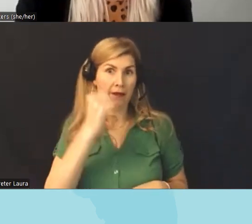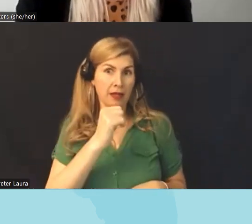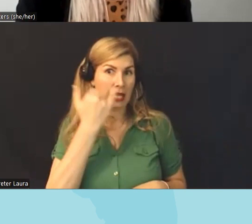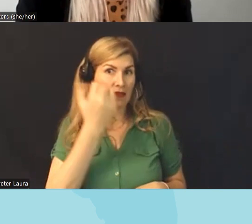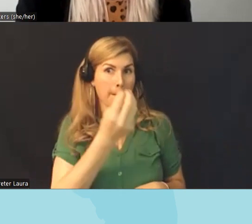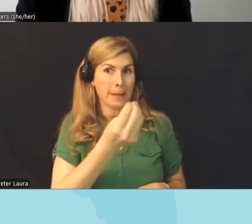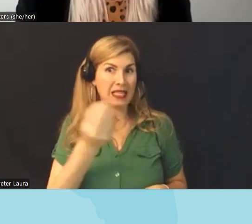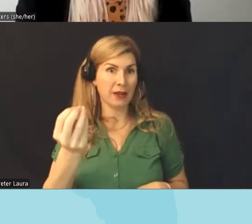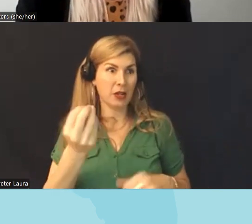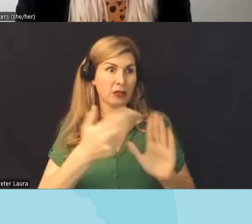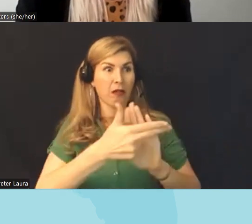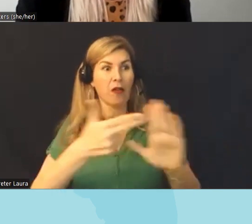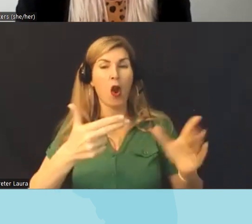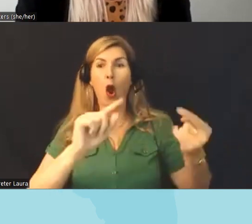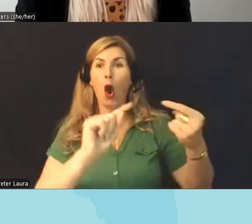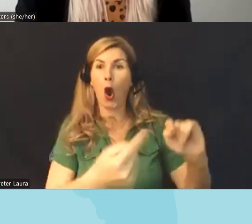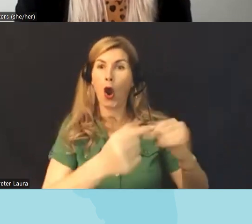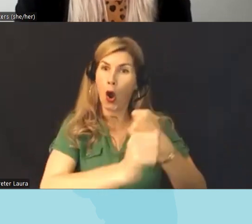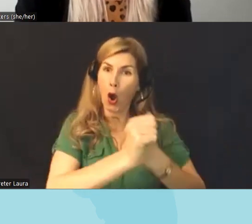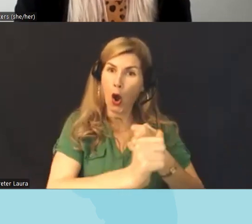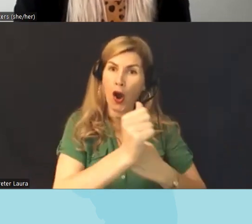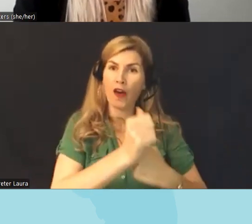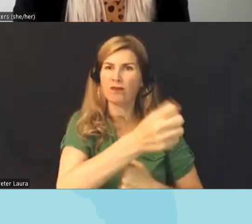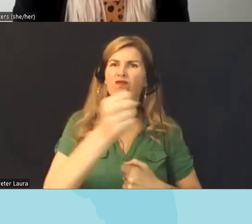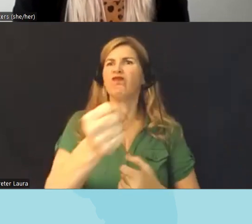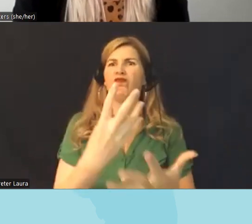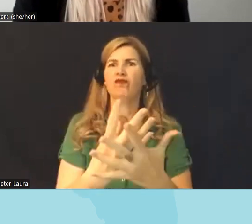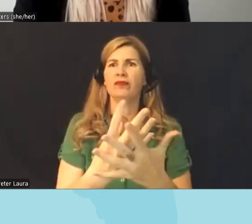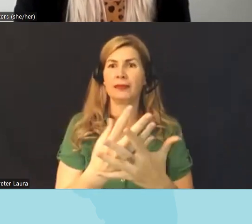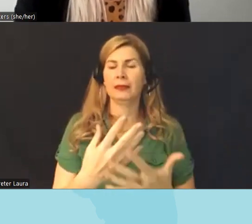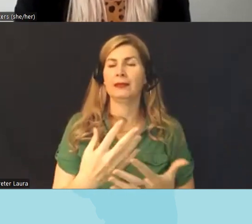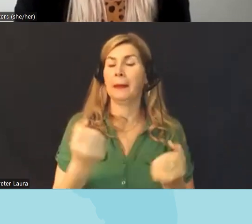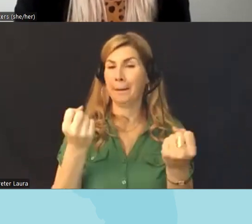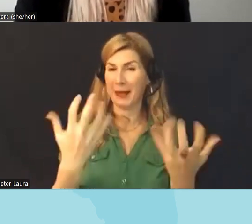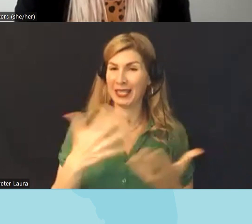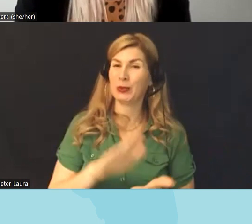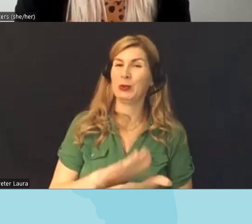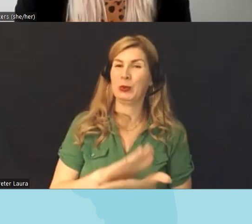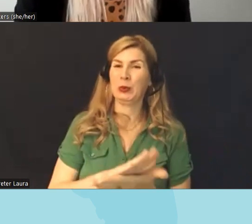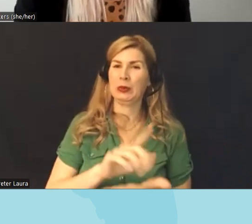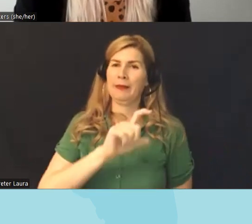deemed harmful to minors and so we've got a lot of school officials really concerned about this